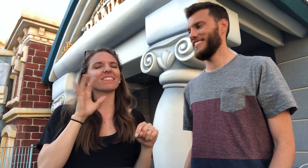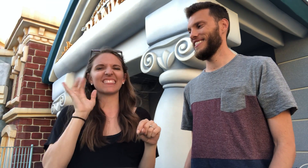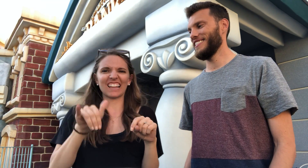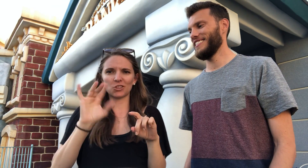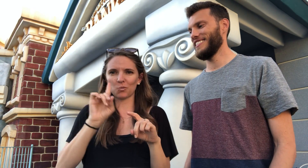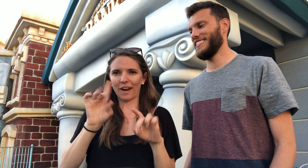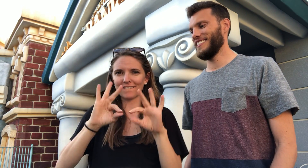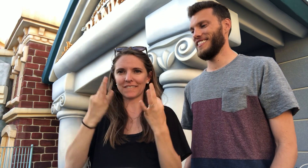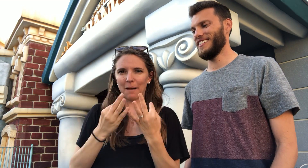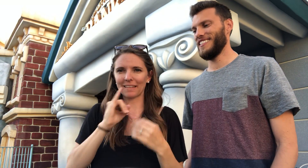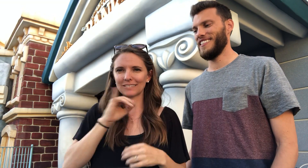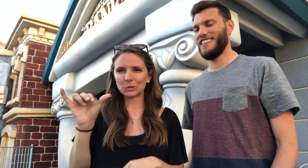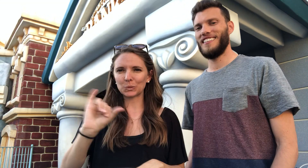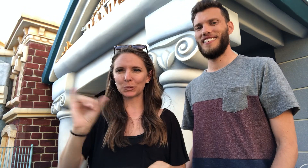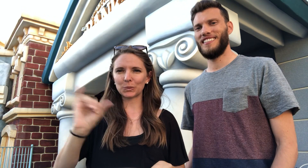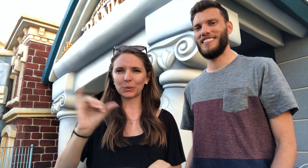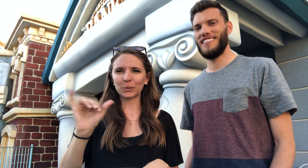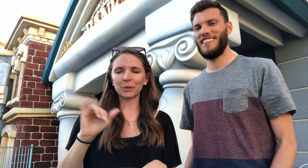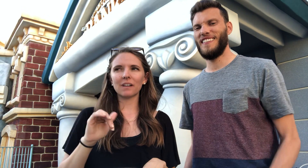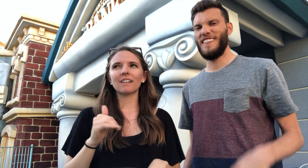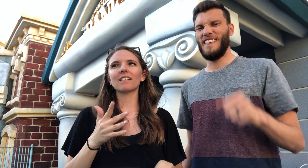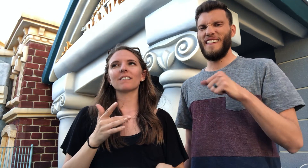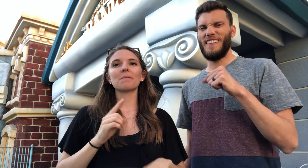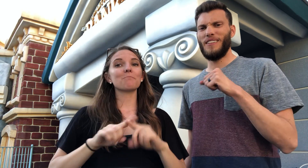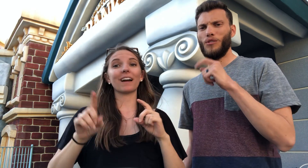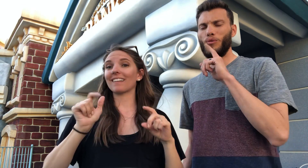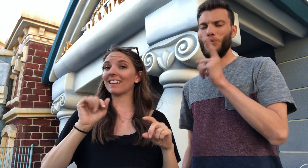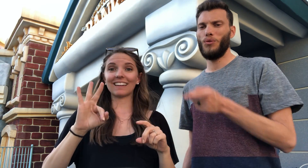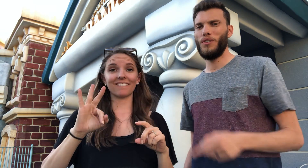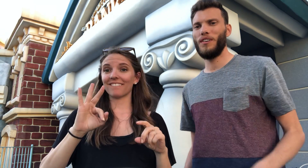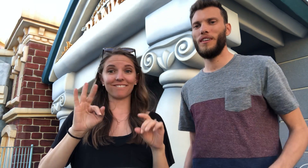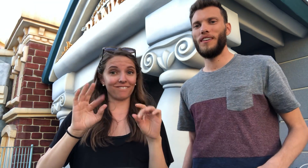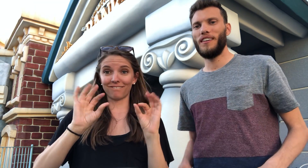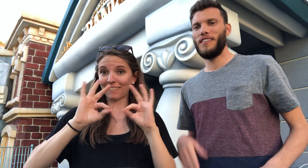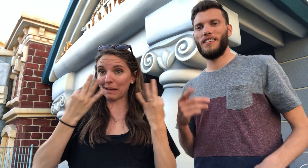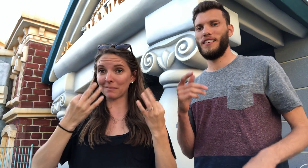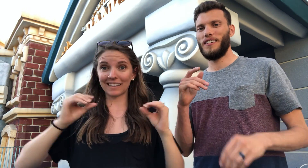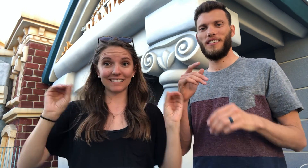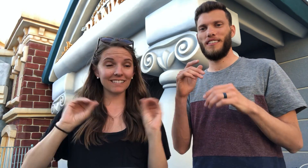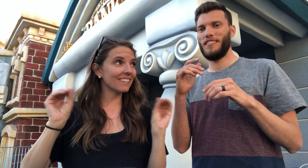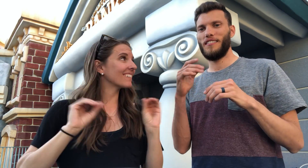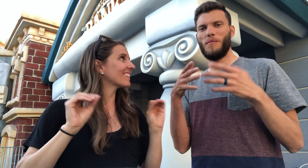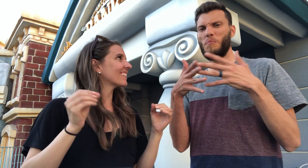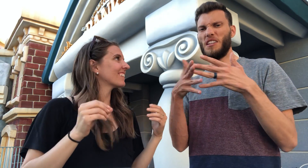Also, our families are here too. But if we had no family here...